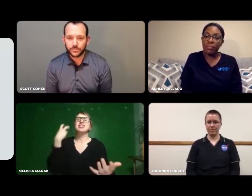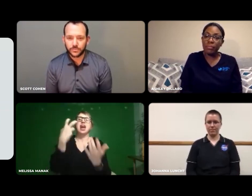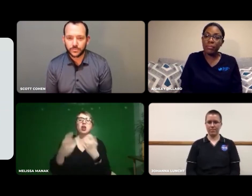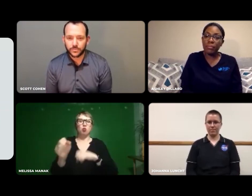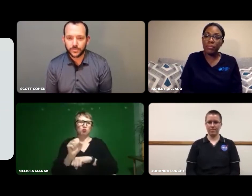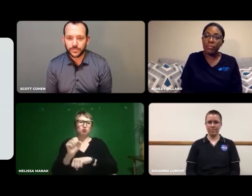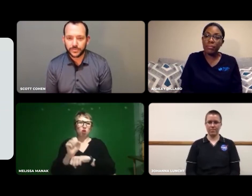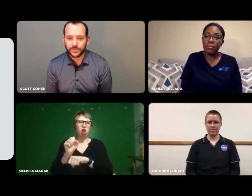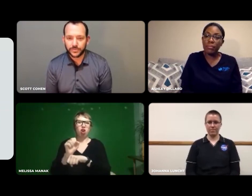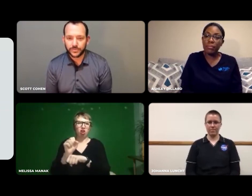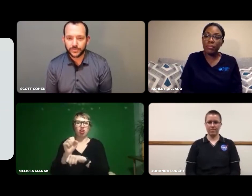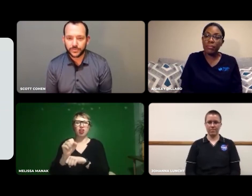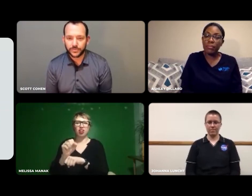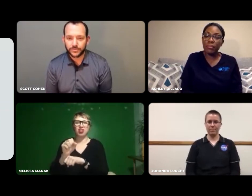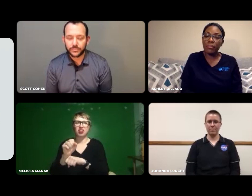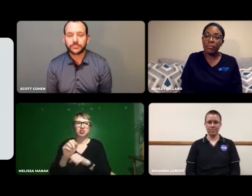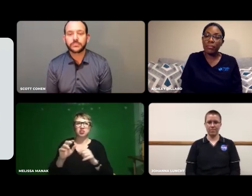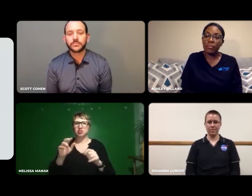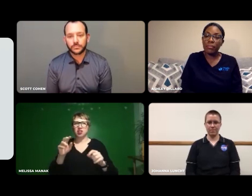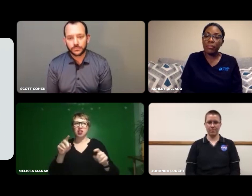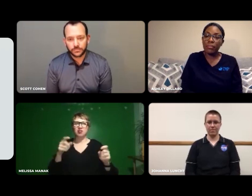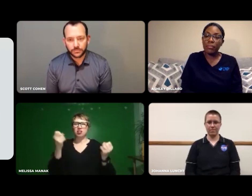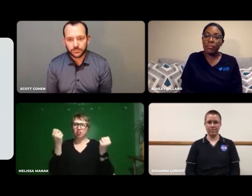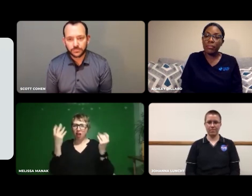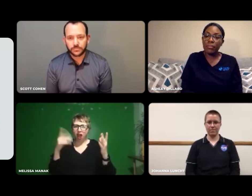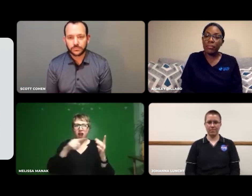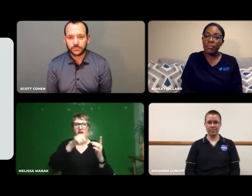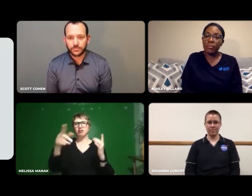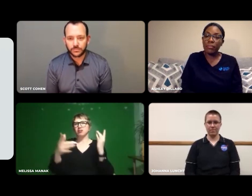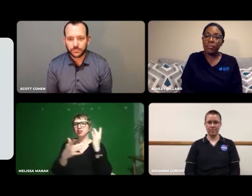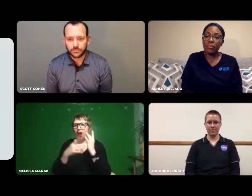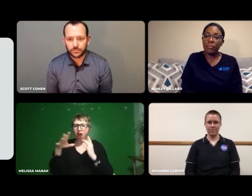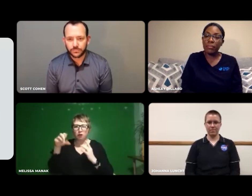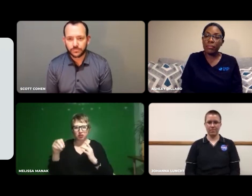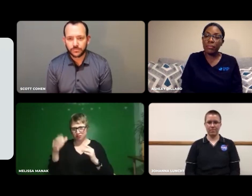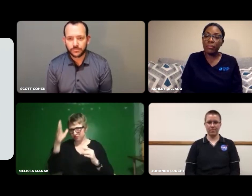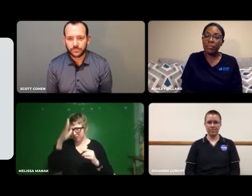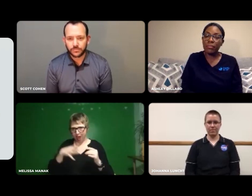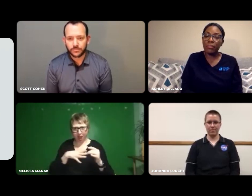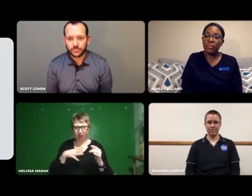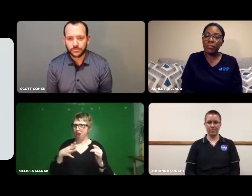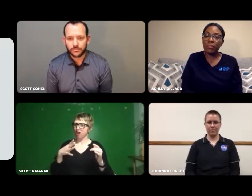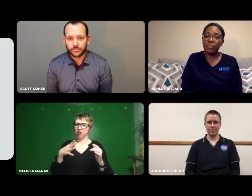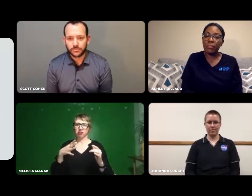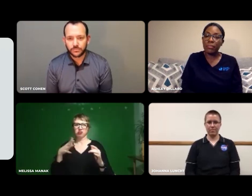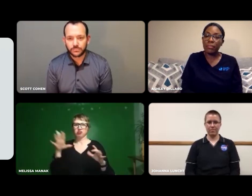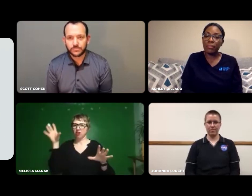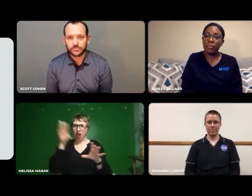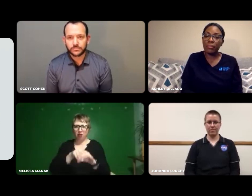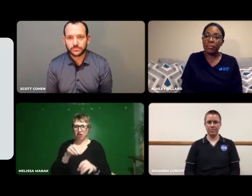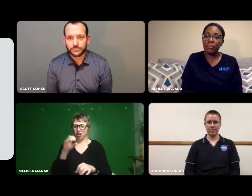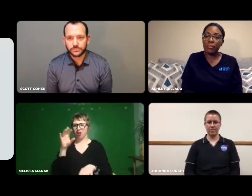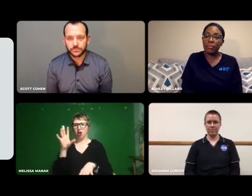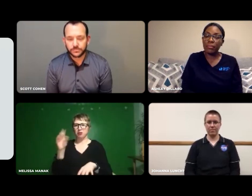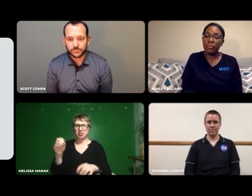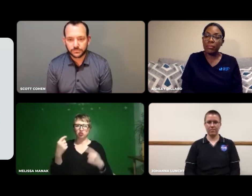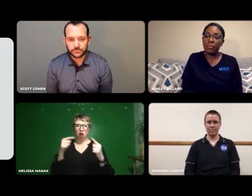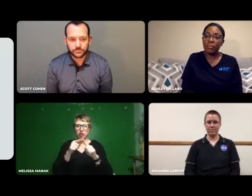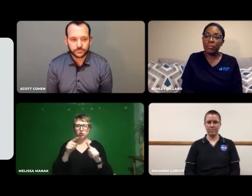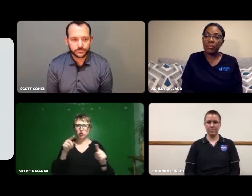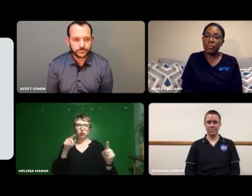However, in the work force, a lot of technical companies are predominantly male.